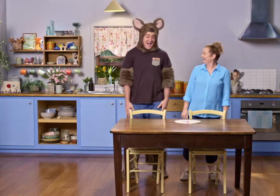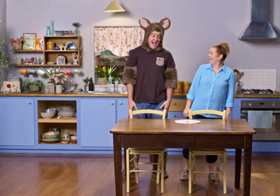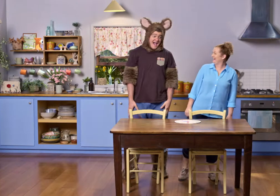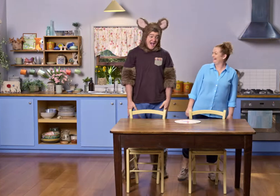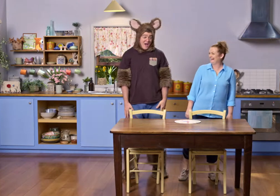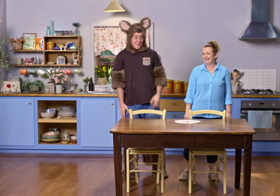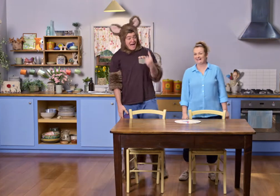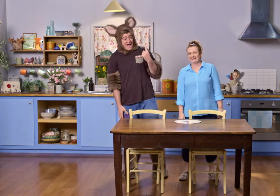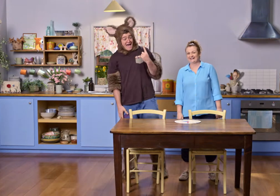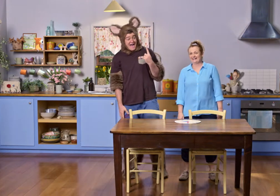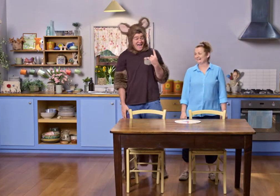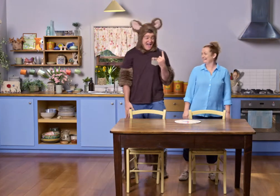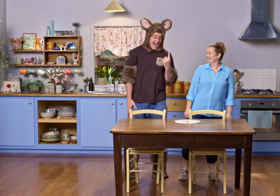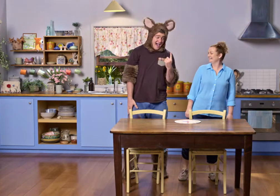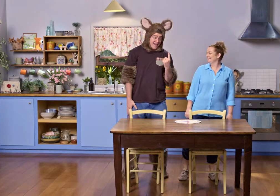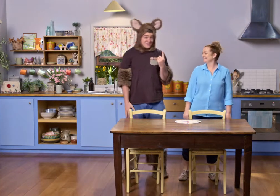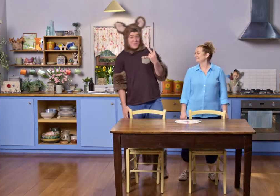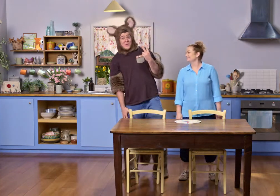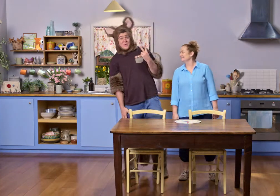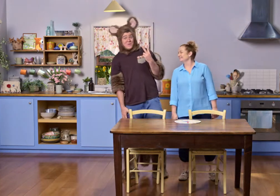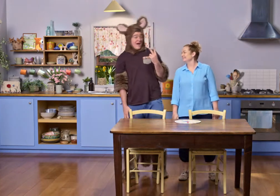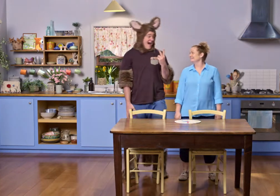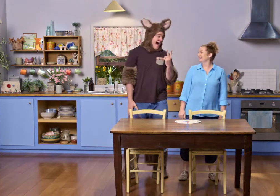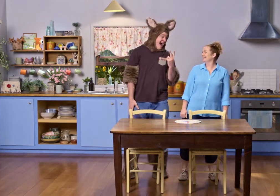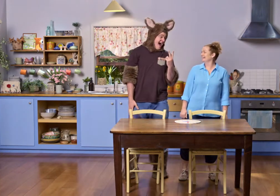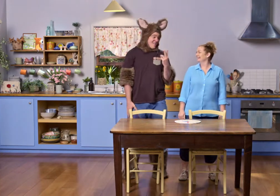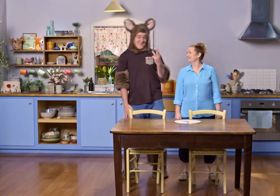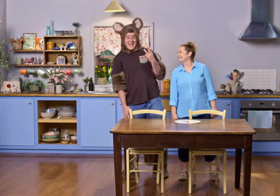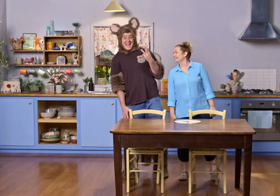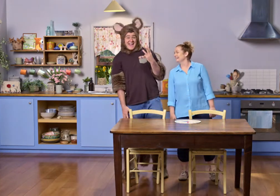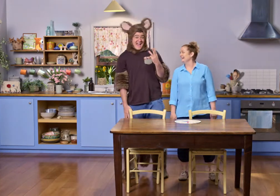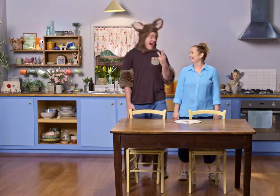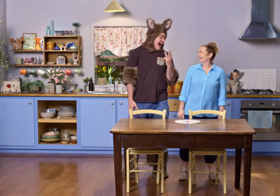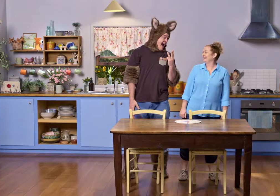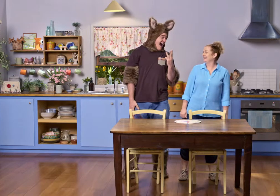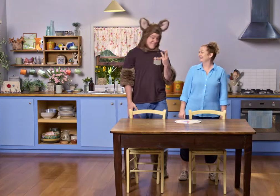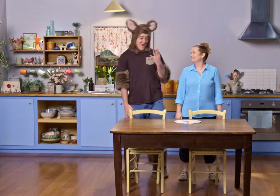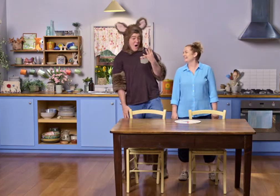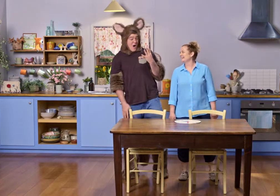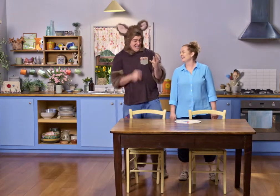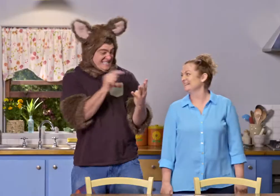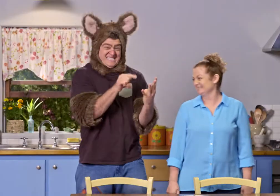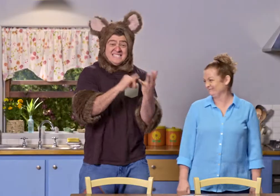One. Two. Three. Four.